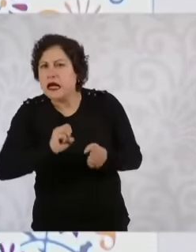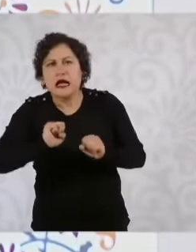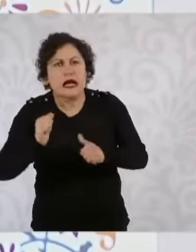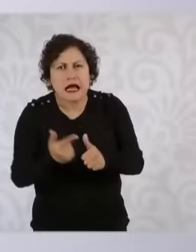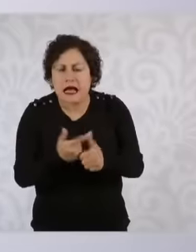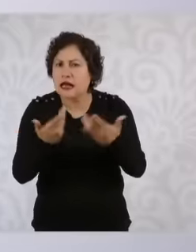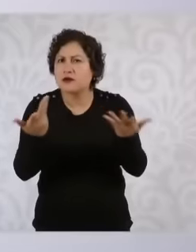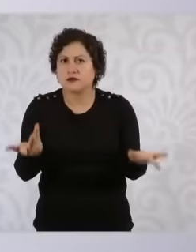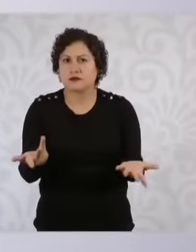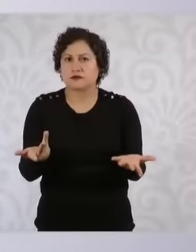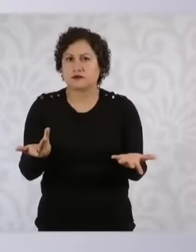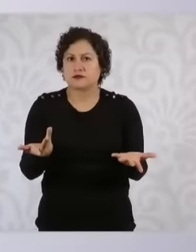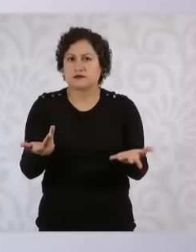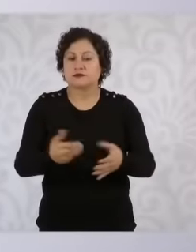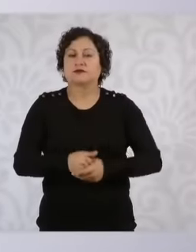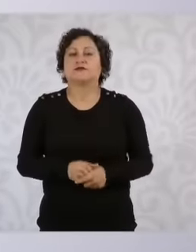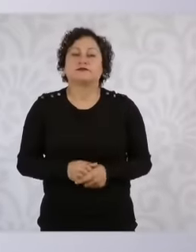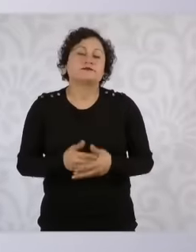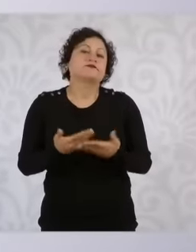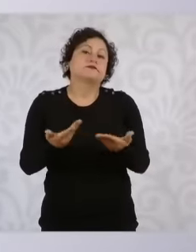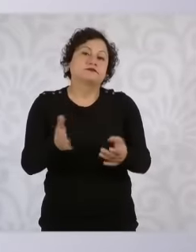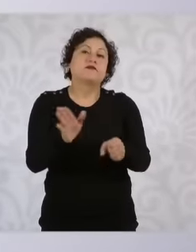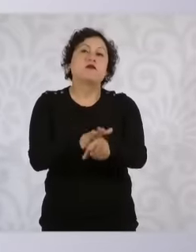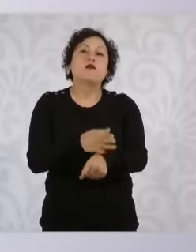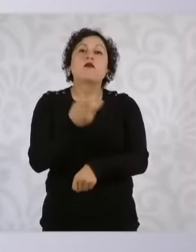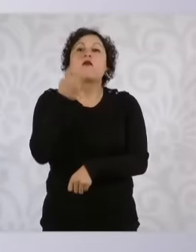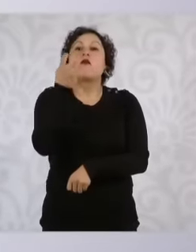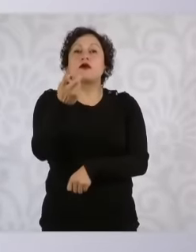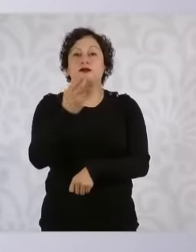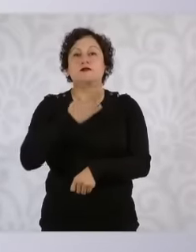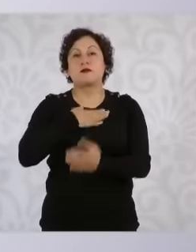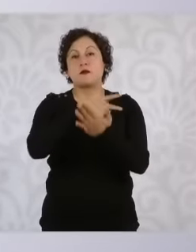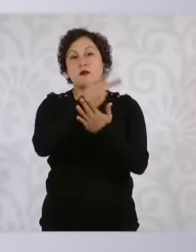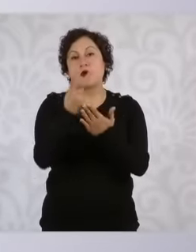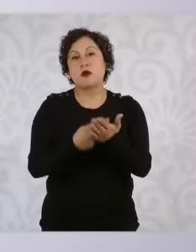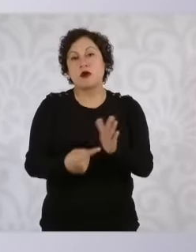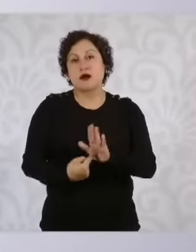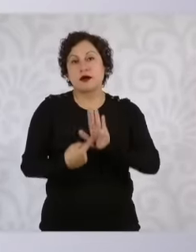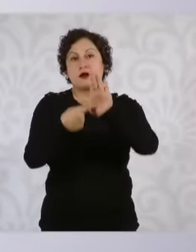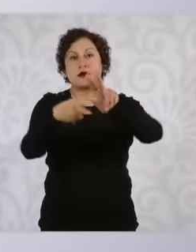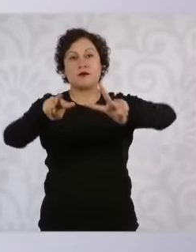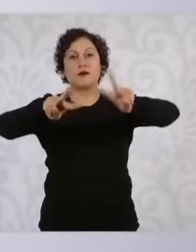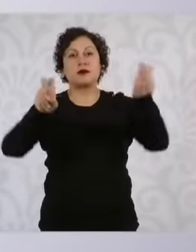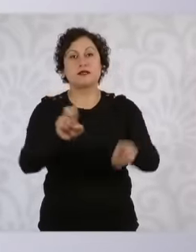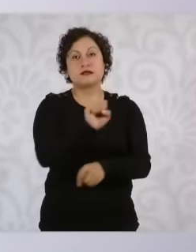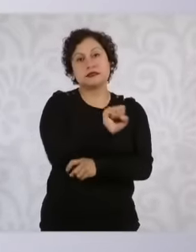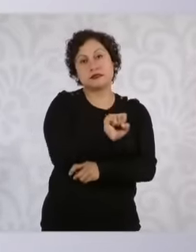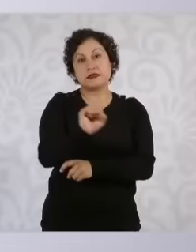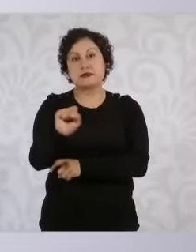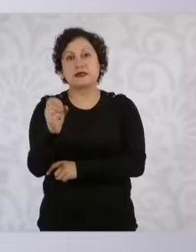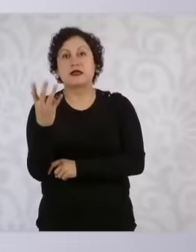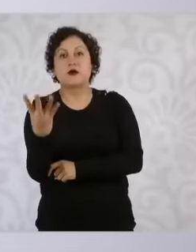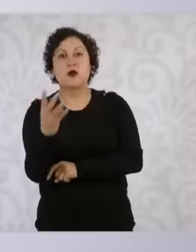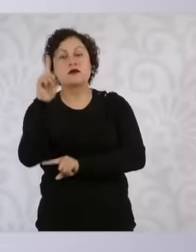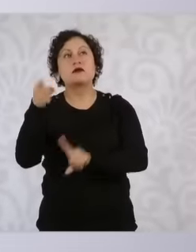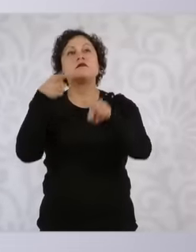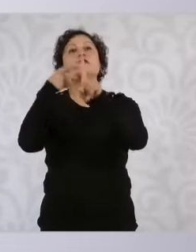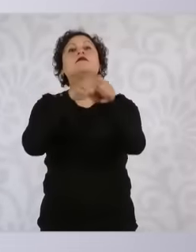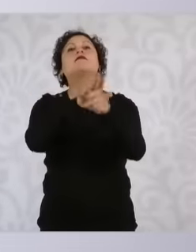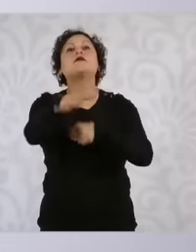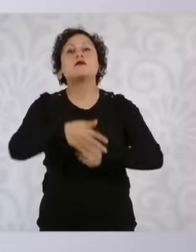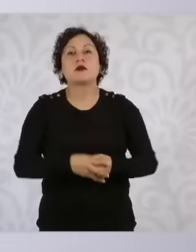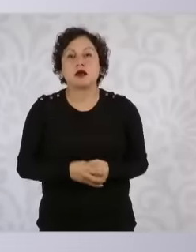that's why this program 64 was designed with the objective of recognizing the work of